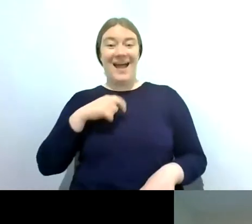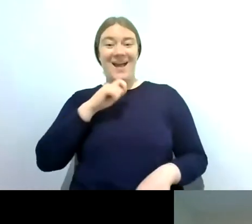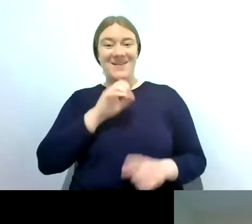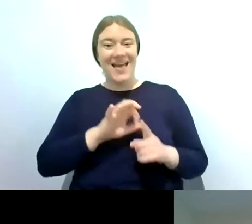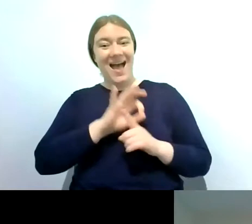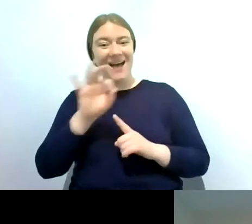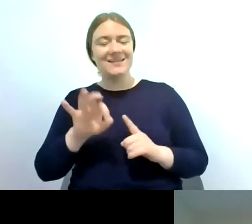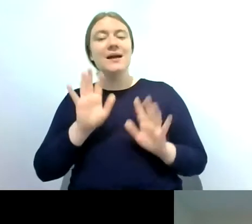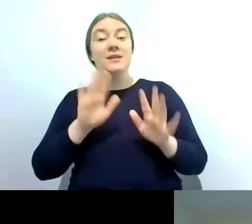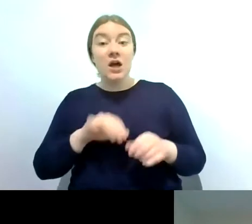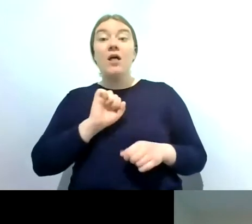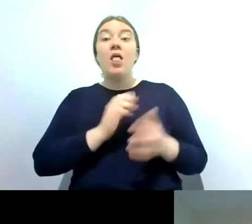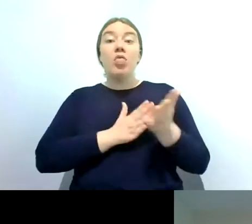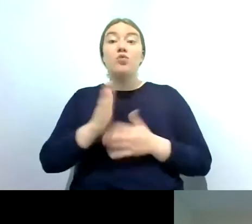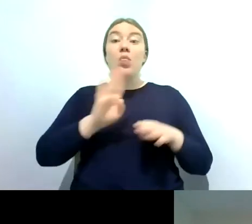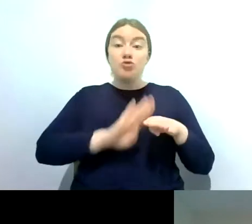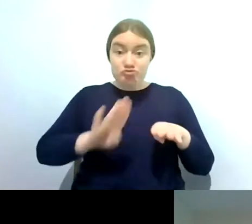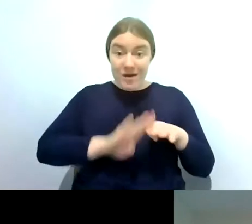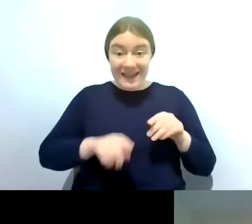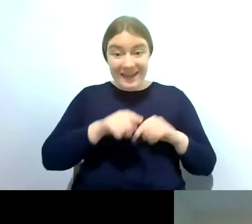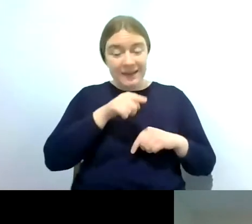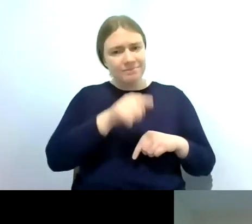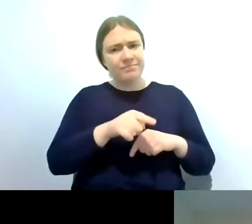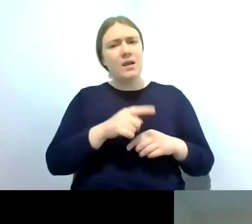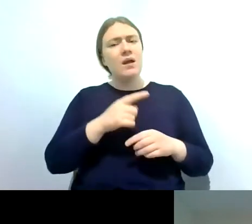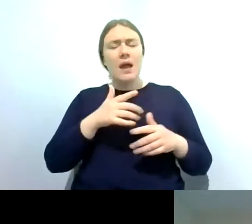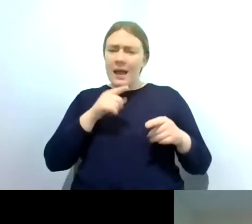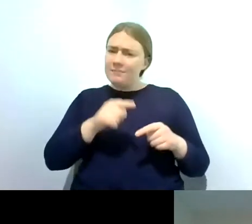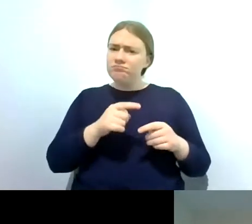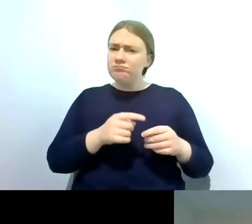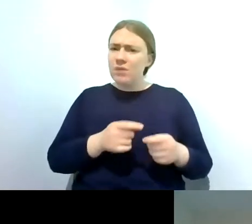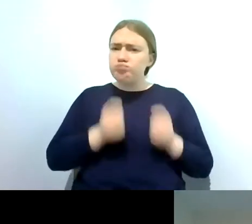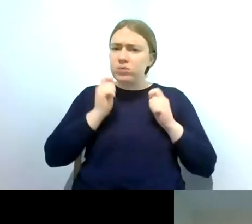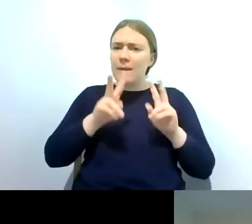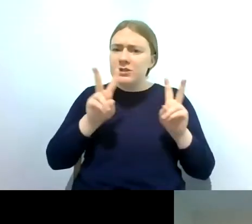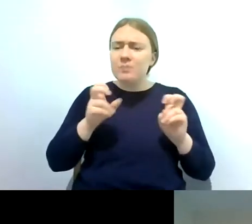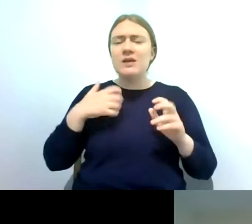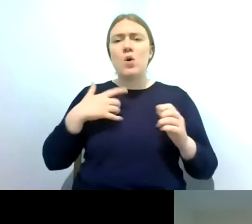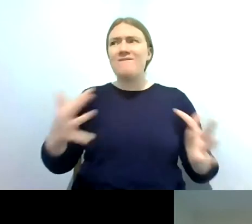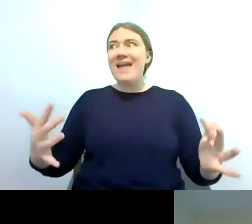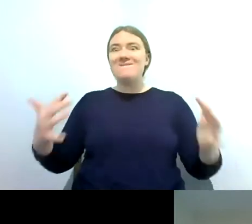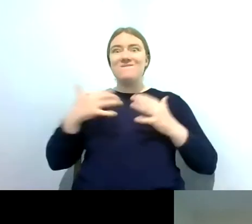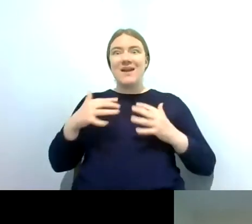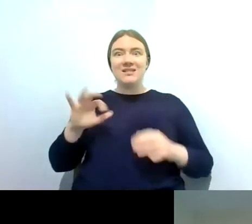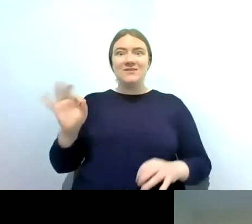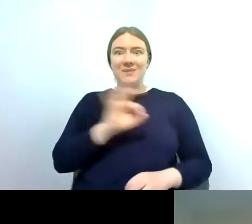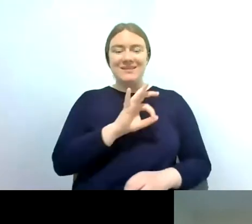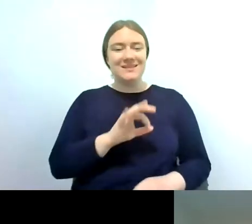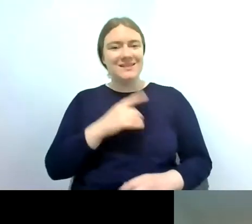in the training is there mention of invasive species and yet there is a reference to a particular species i don't know if you can pronounce that one